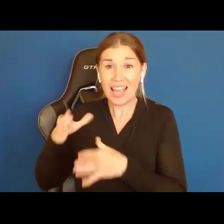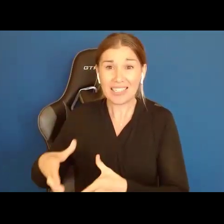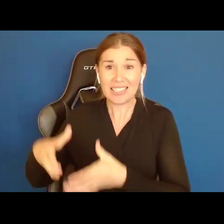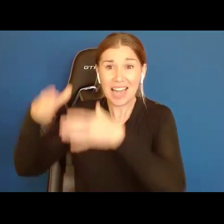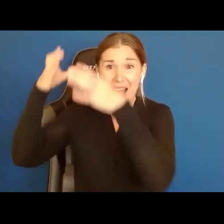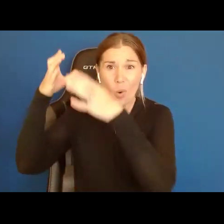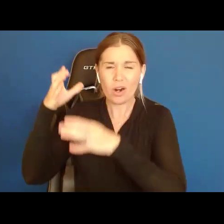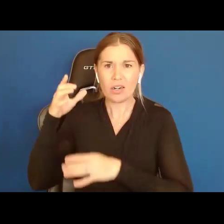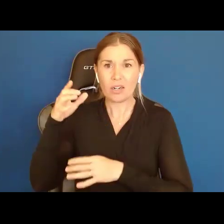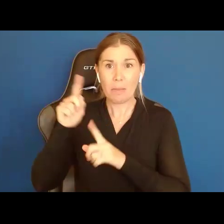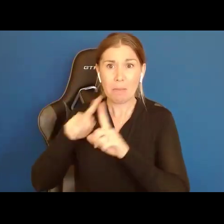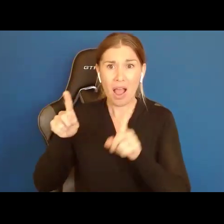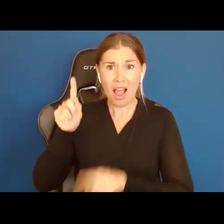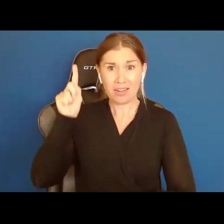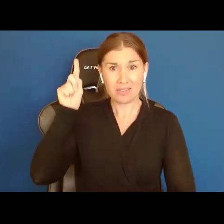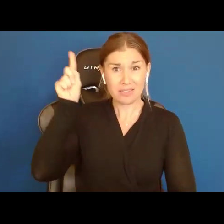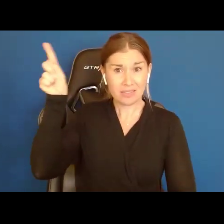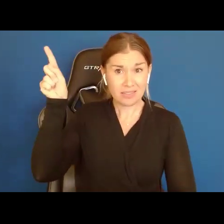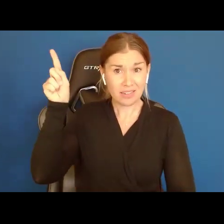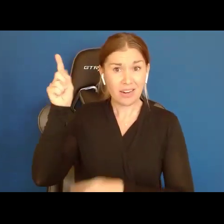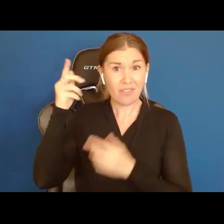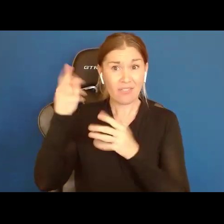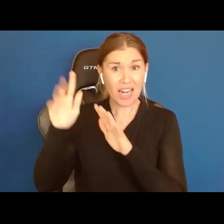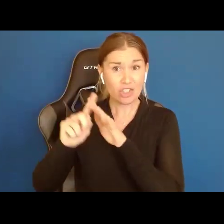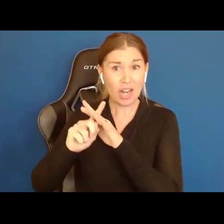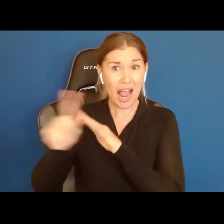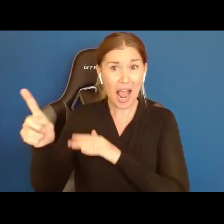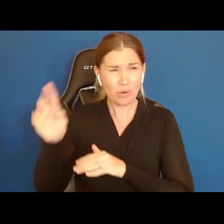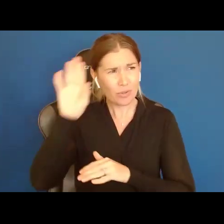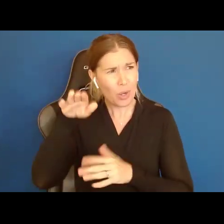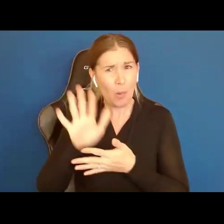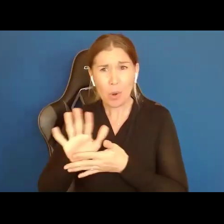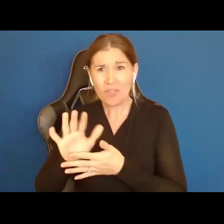That is the plot to the movie tangled, if you are born after 1995. What happened,